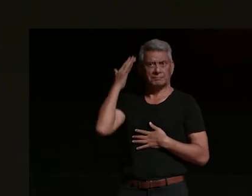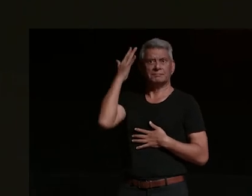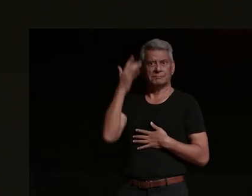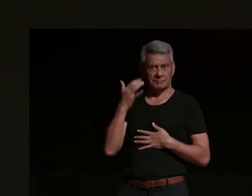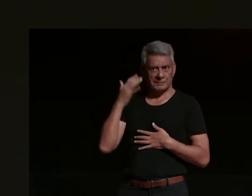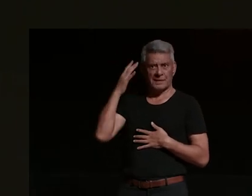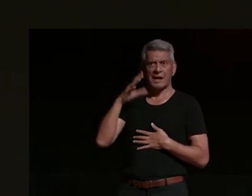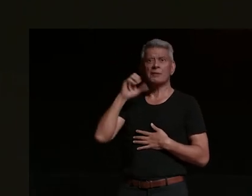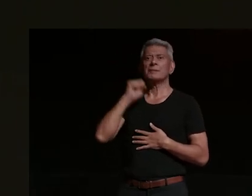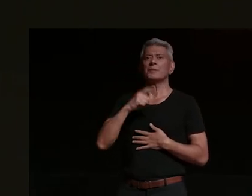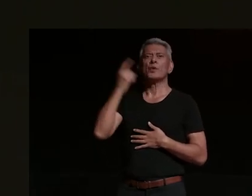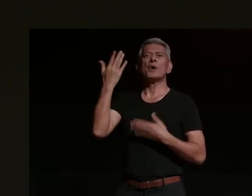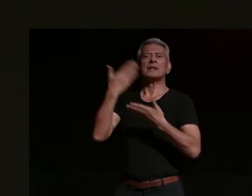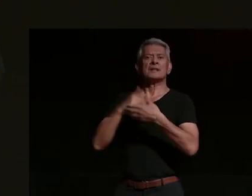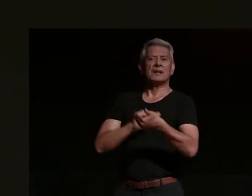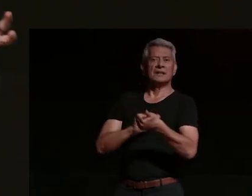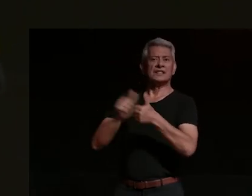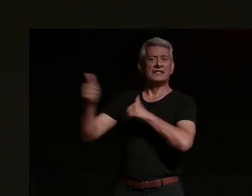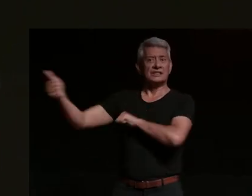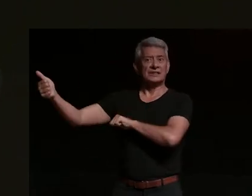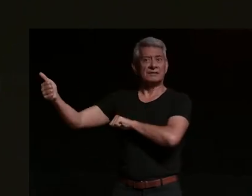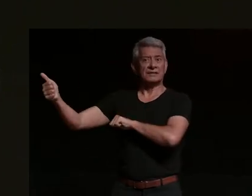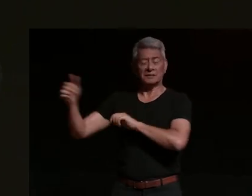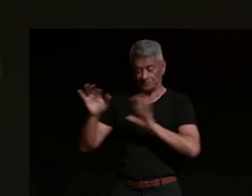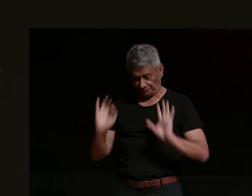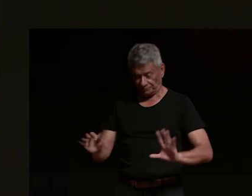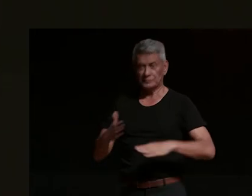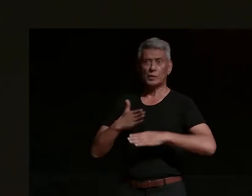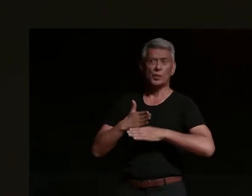one night shift i was out and it was pretty early on in our night shifts and i went to this job and